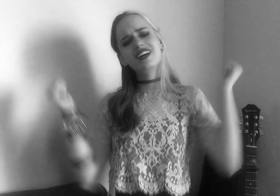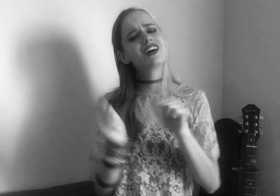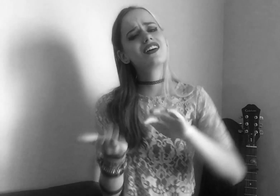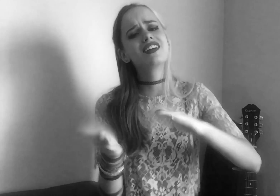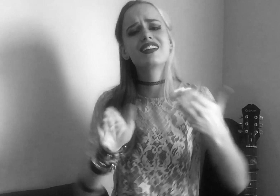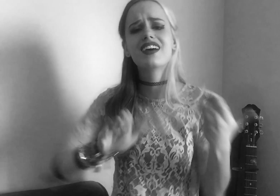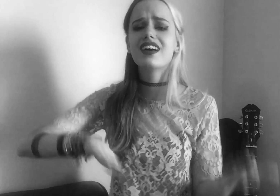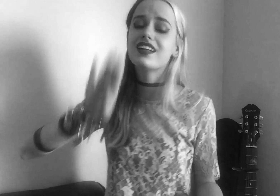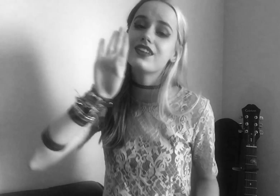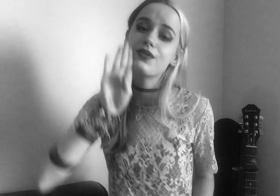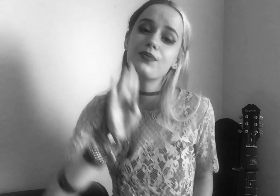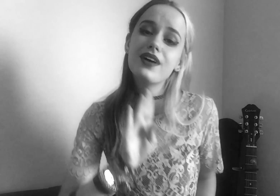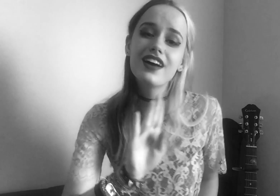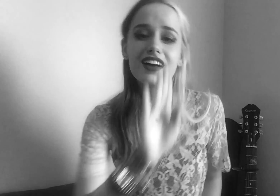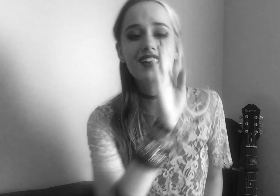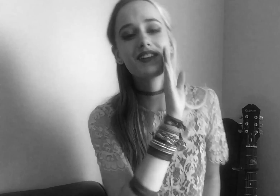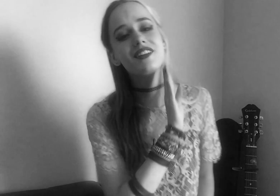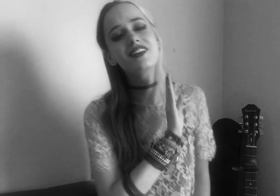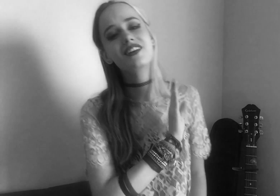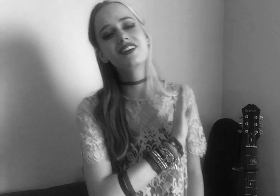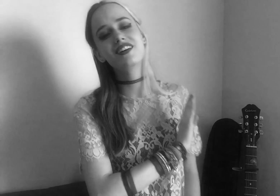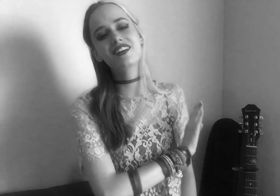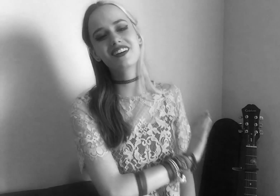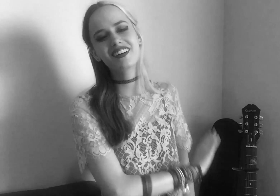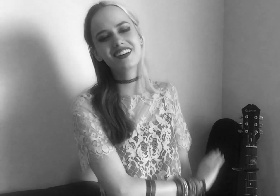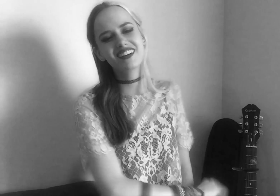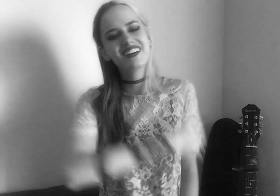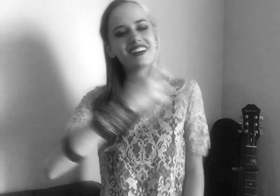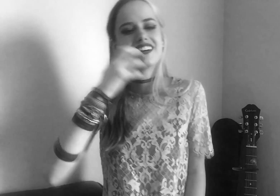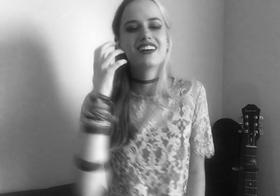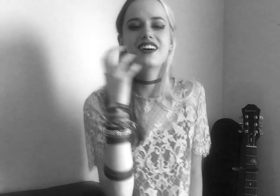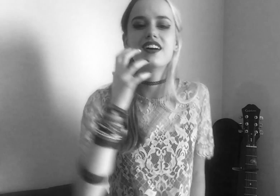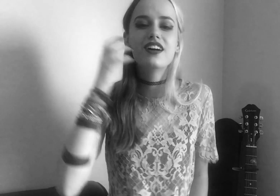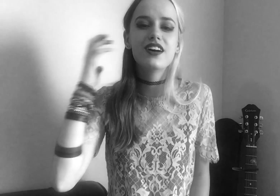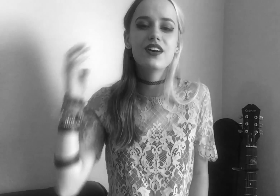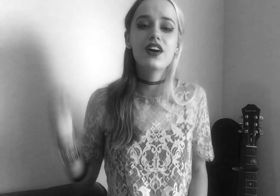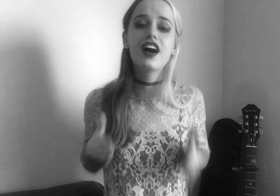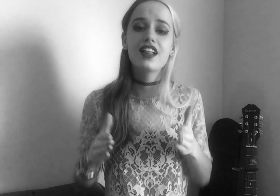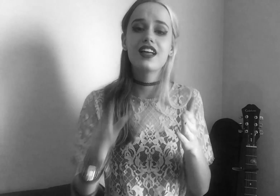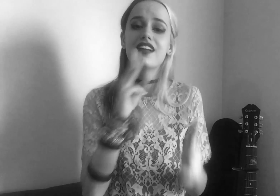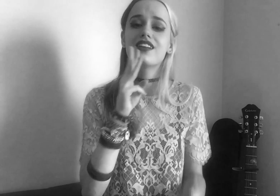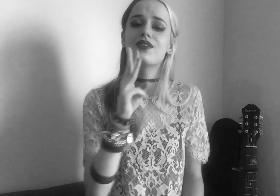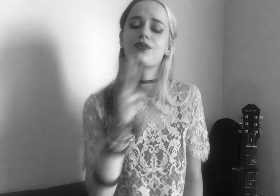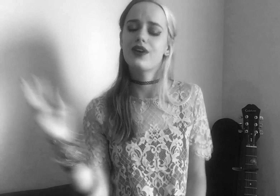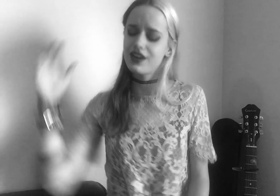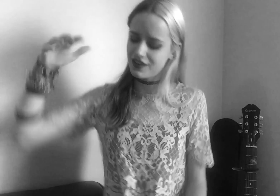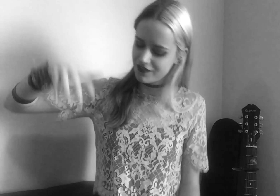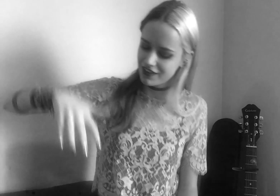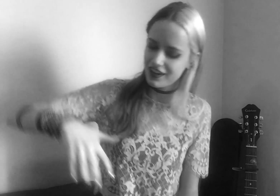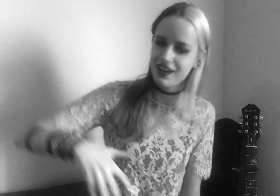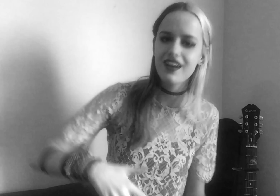The death of a bachelor...o-o-oh Letting the water fall